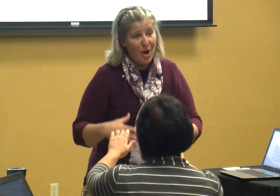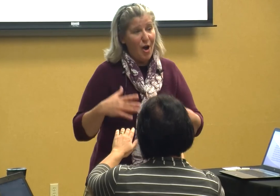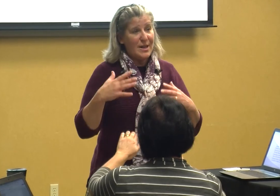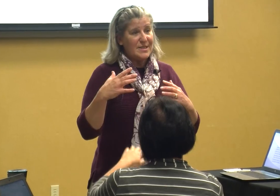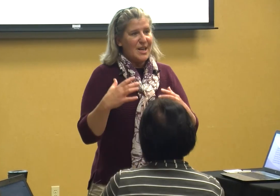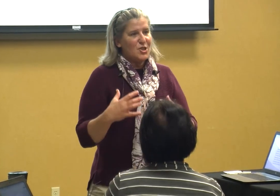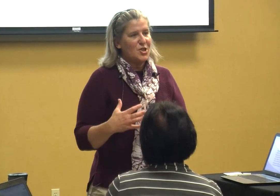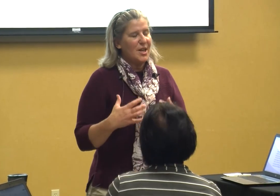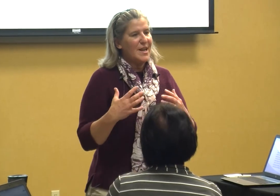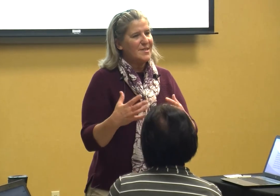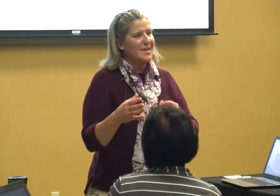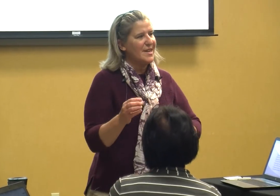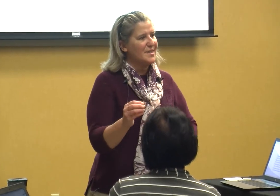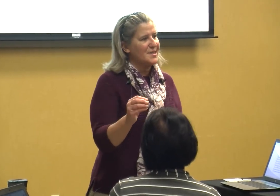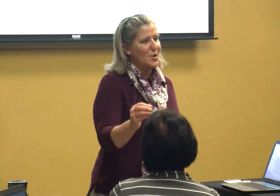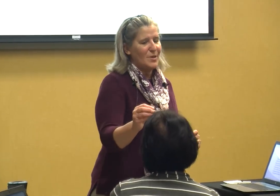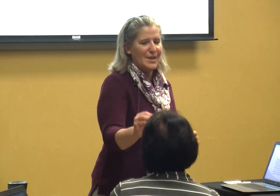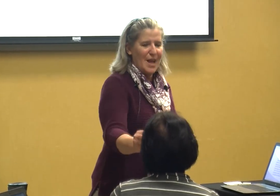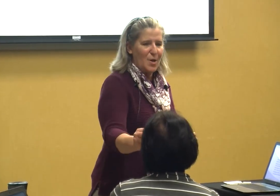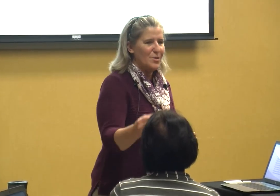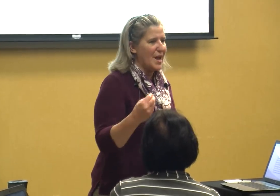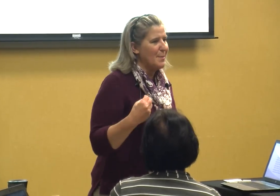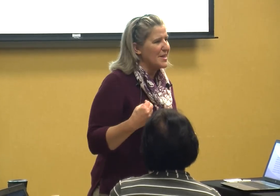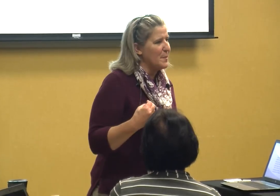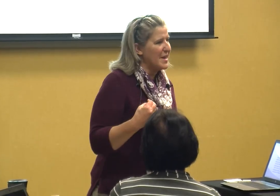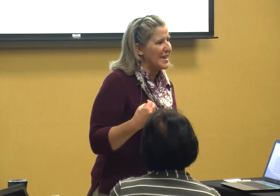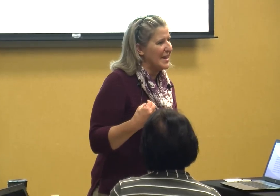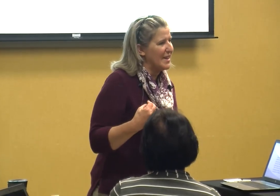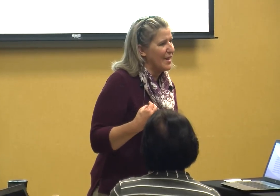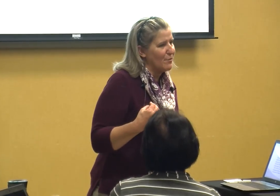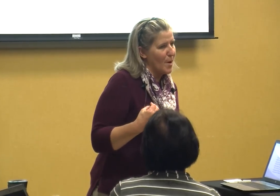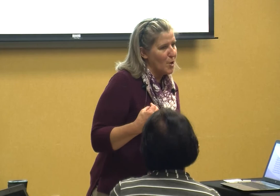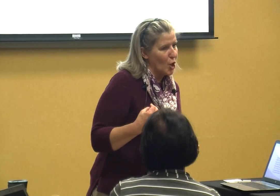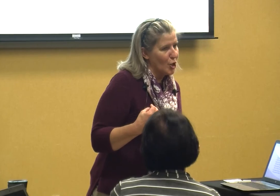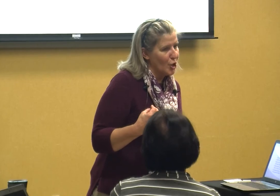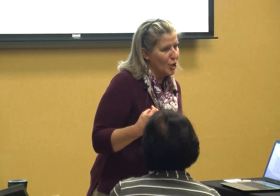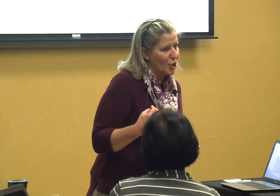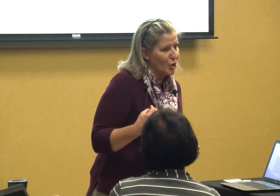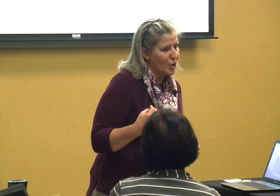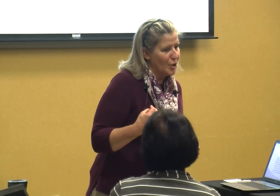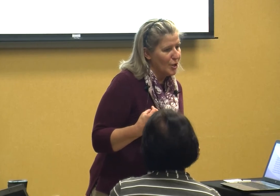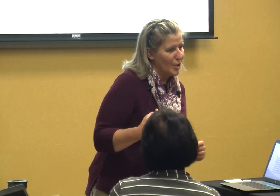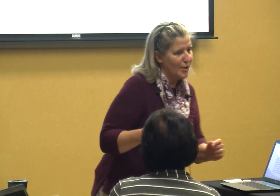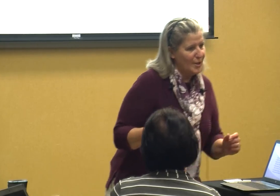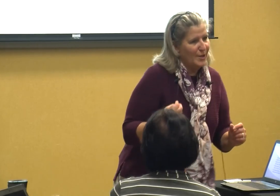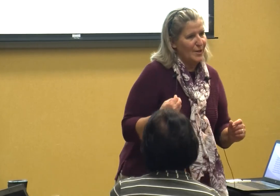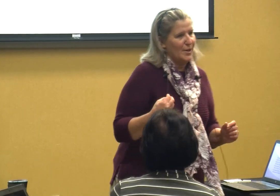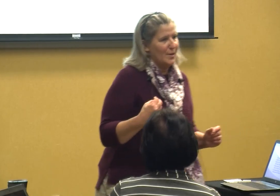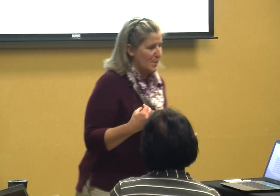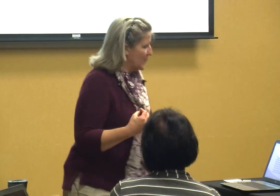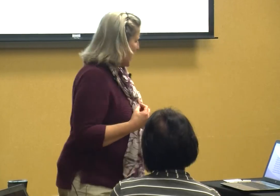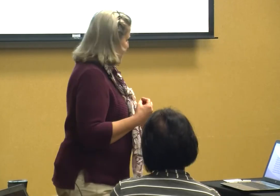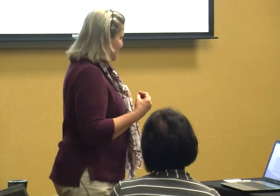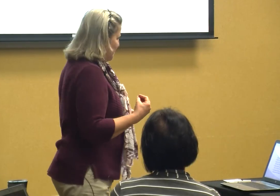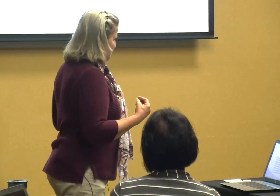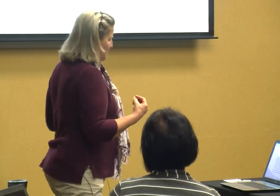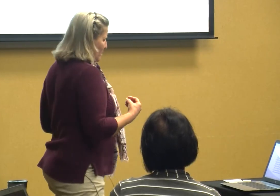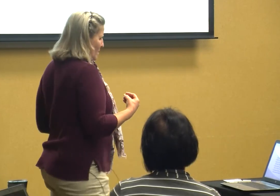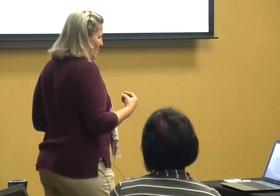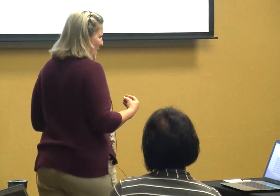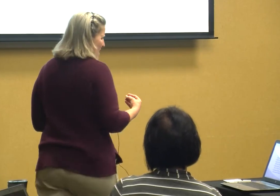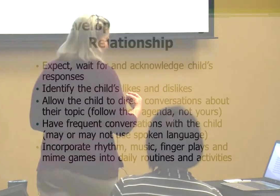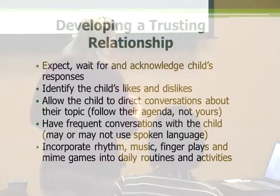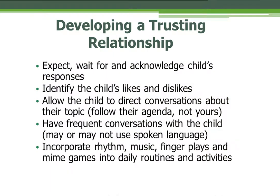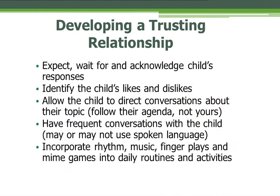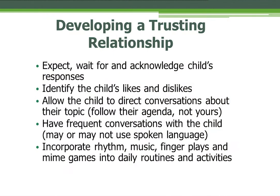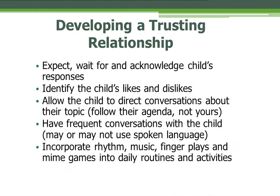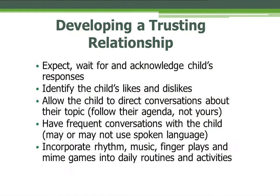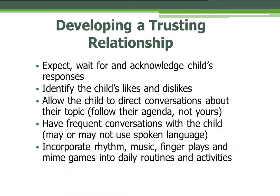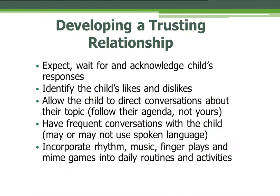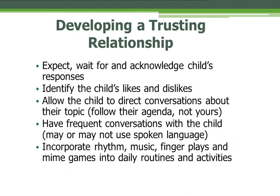she doesn't necessarily know that I'm expecting anything from her okay we also have to identify